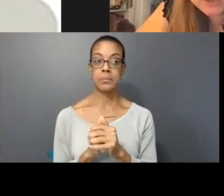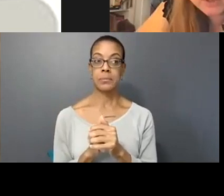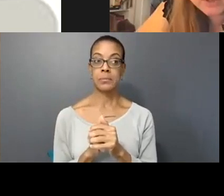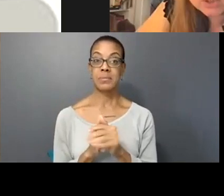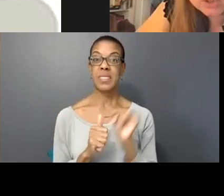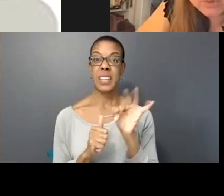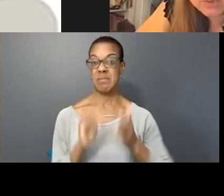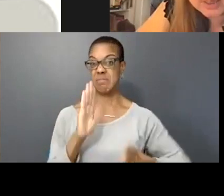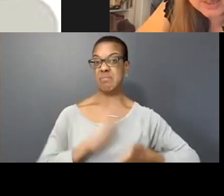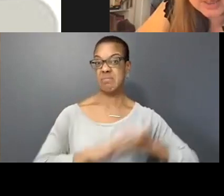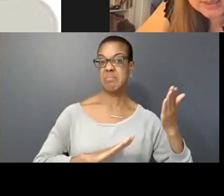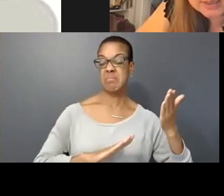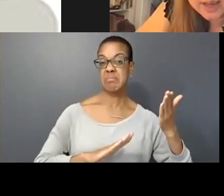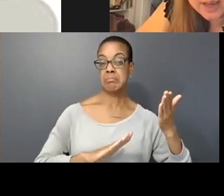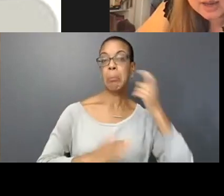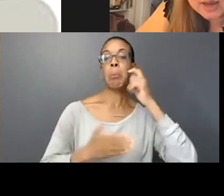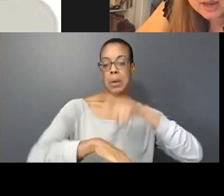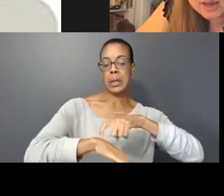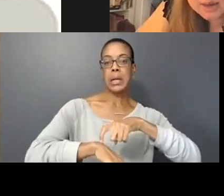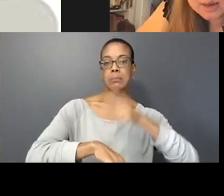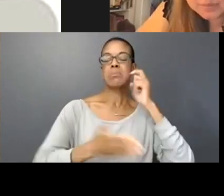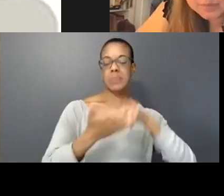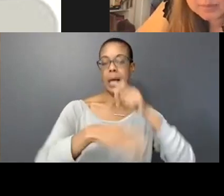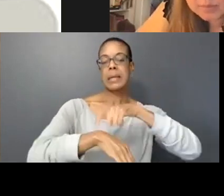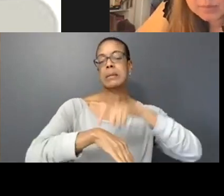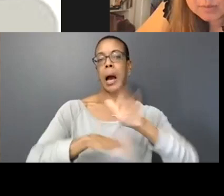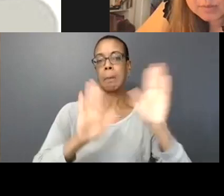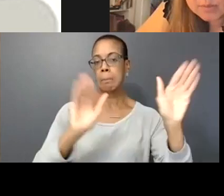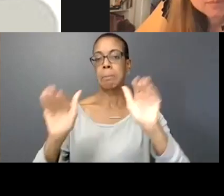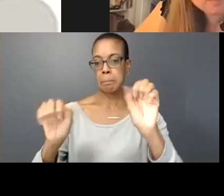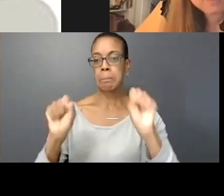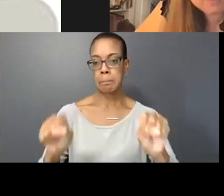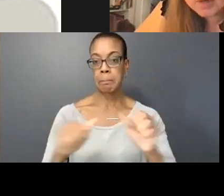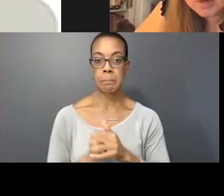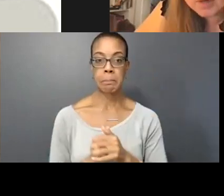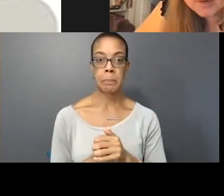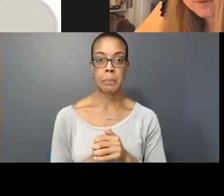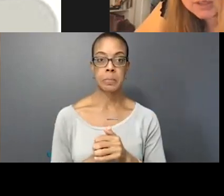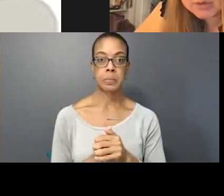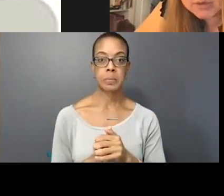we just do recognize that. Indrit, if there's another question?